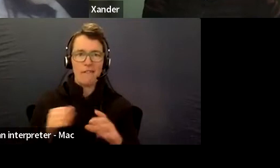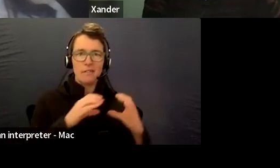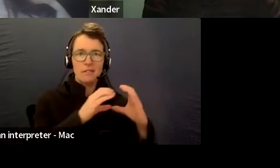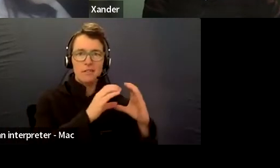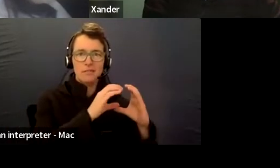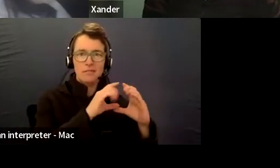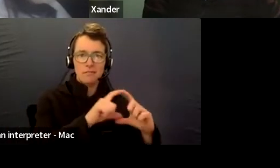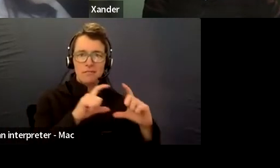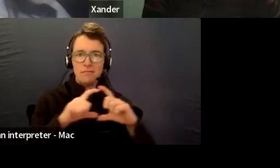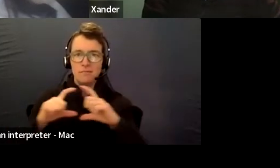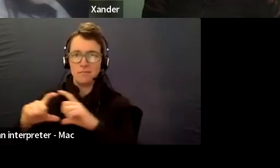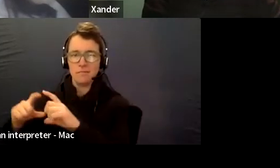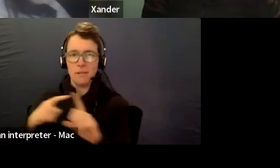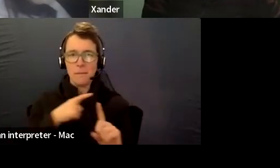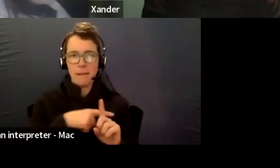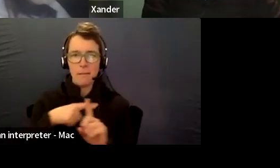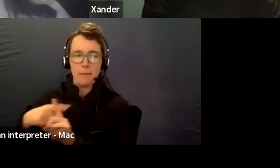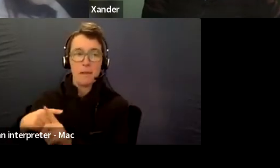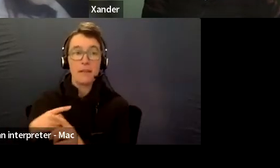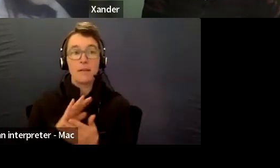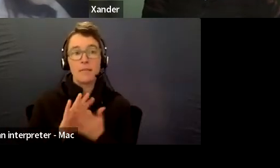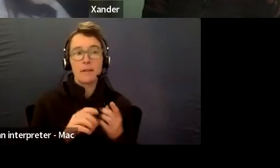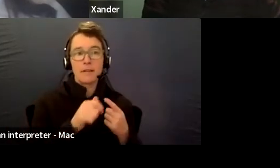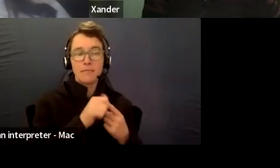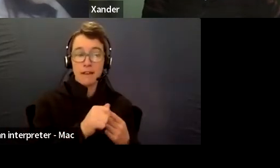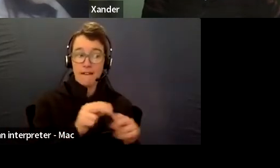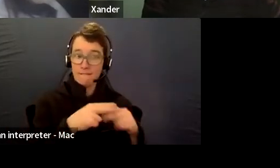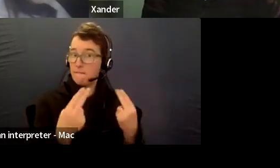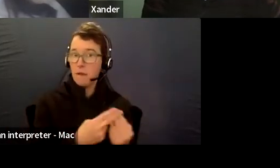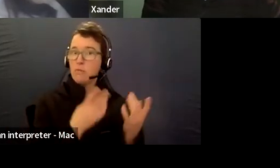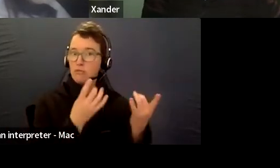So, the idea of being score ready is ready families.